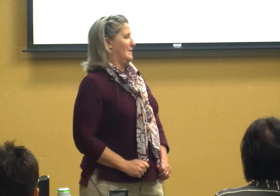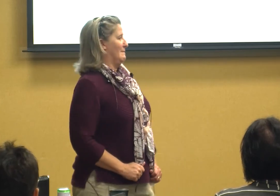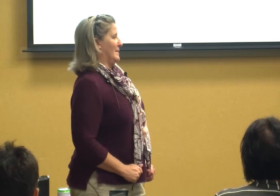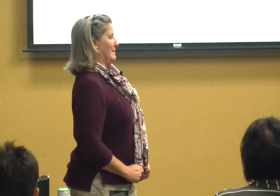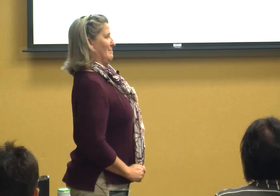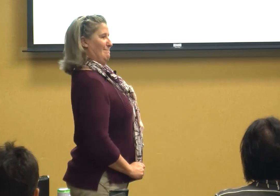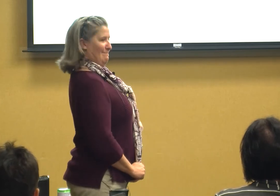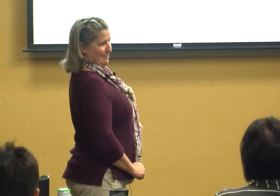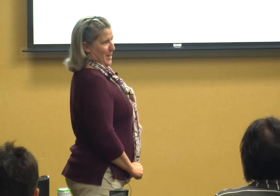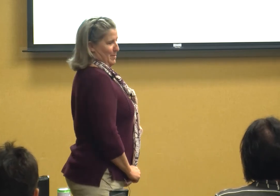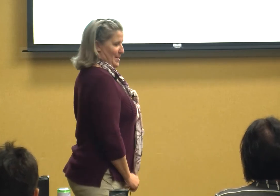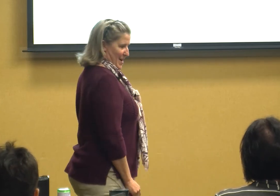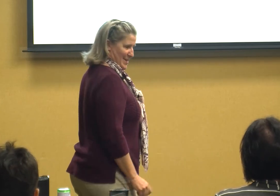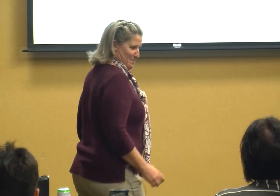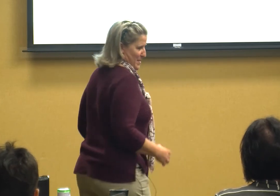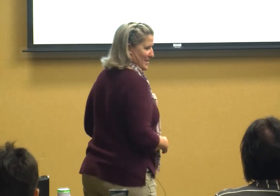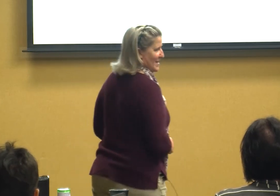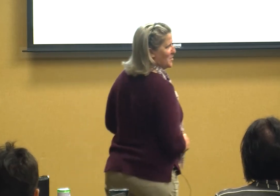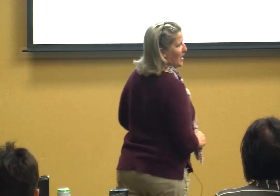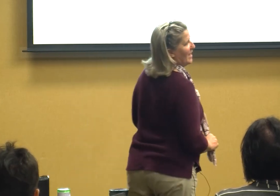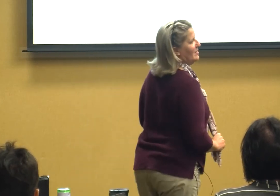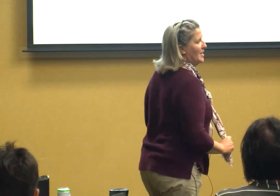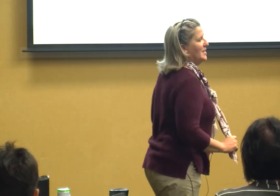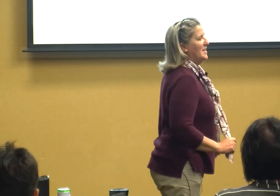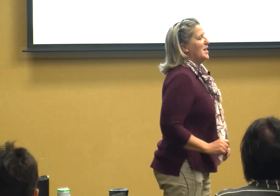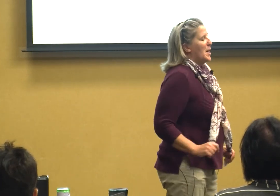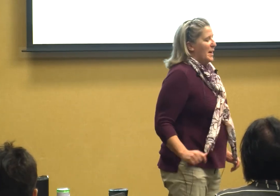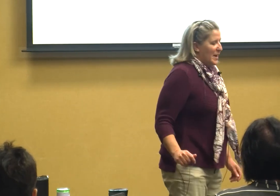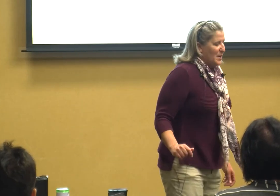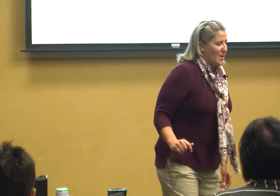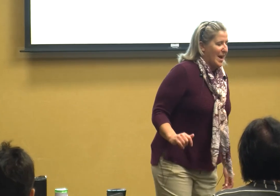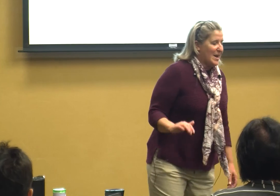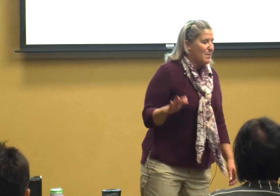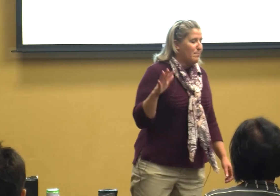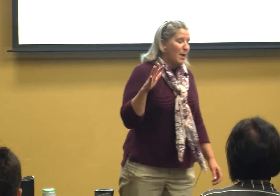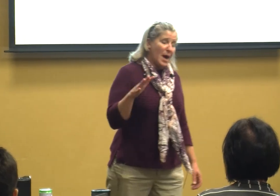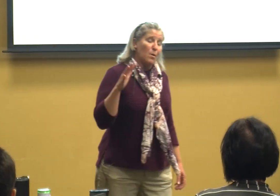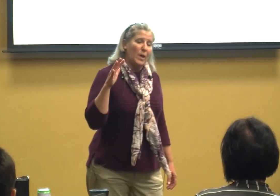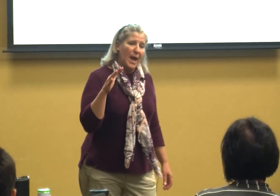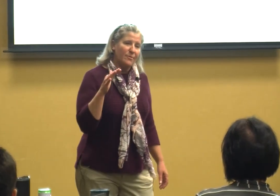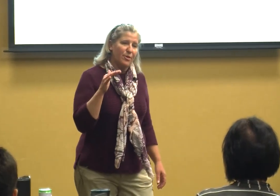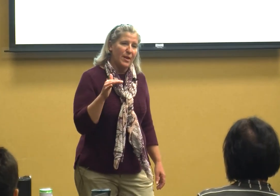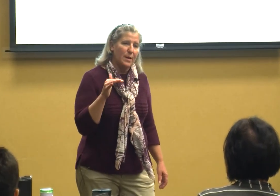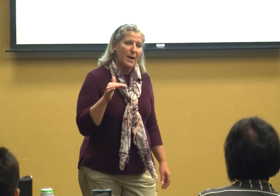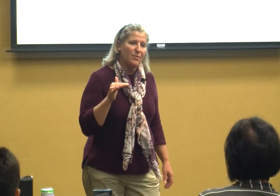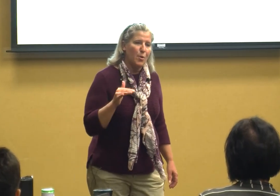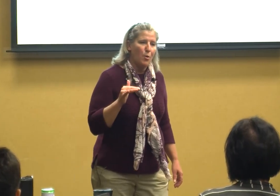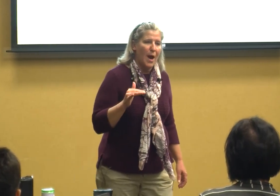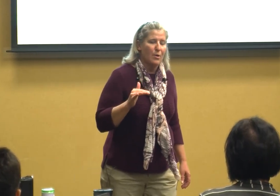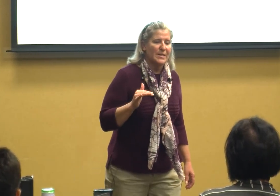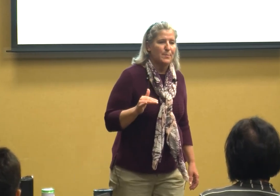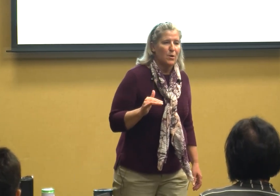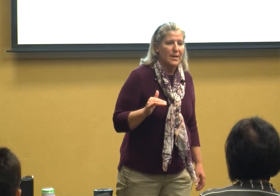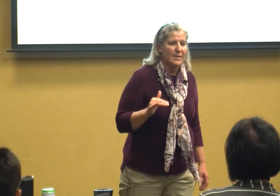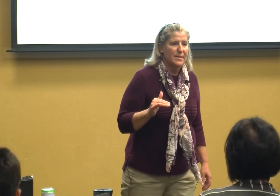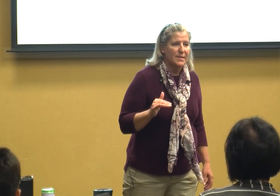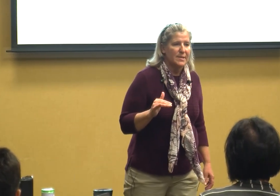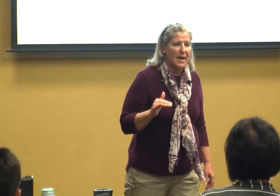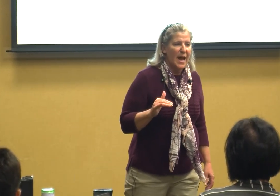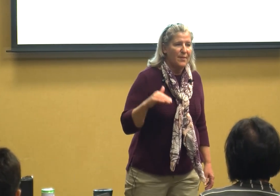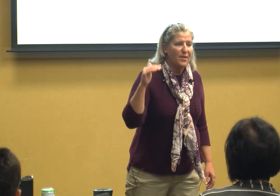that maybe not but that's okay anyway but we have to think about their prior experiences and that